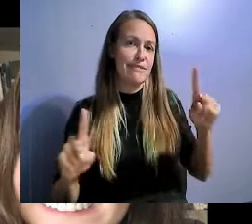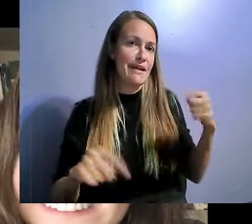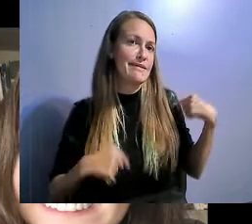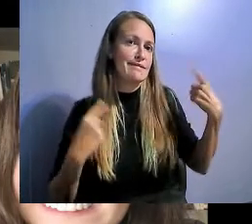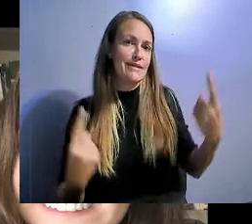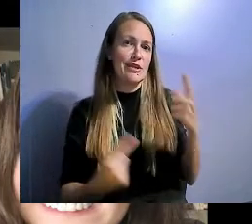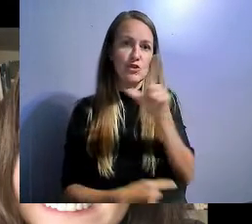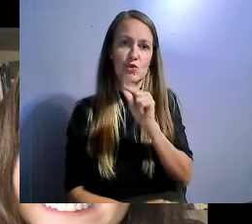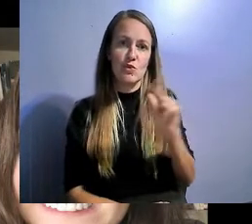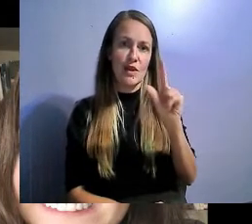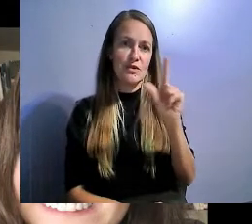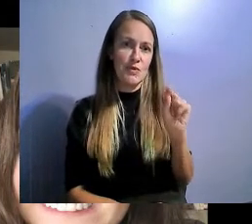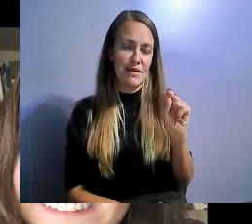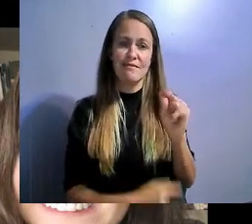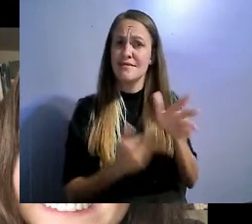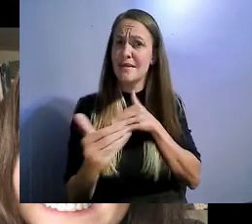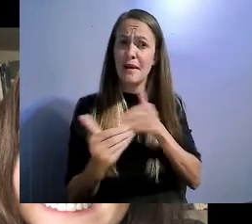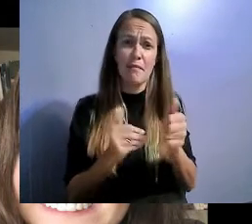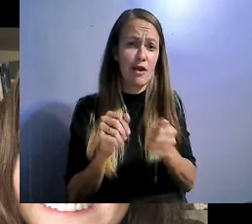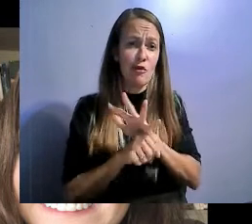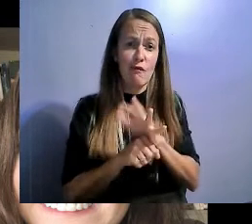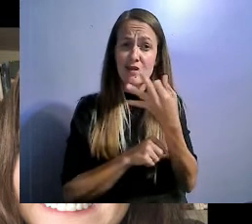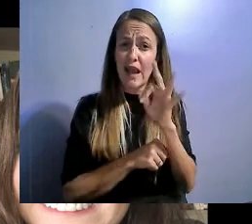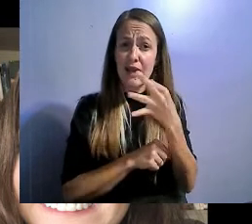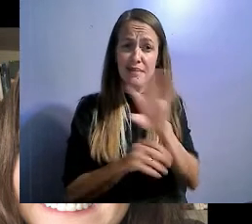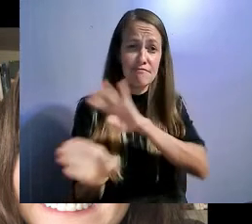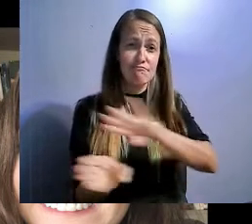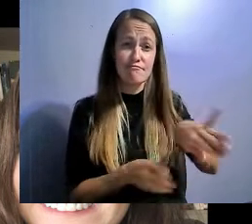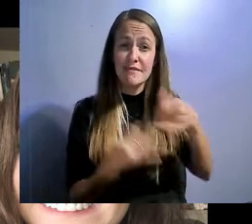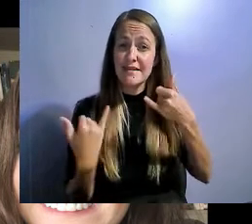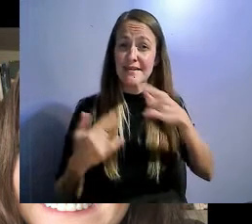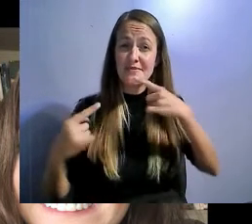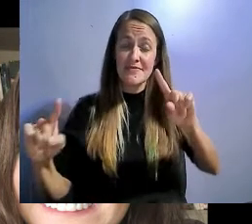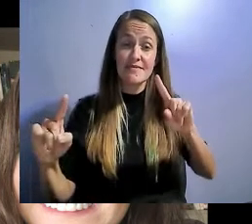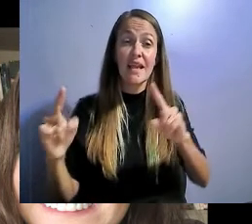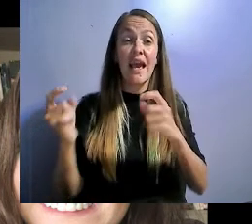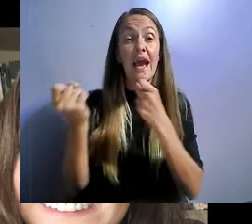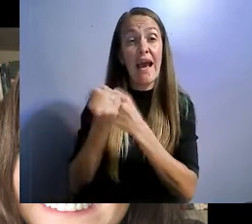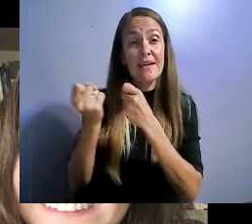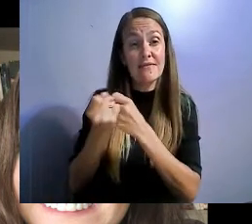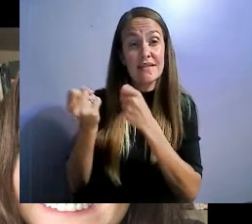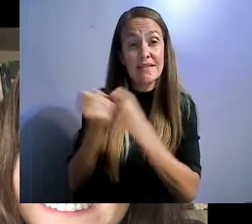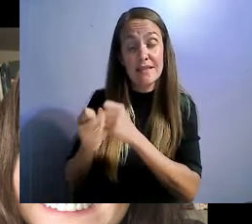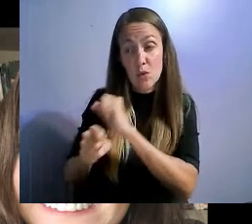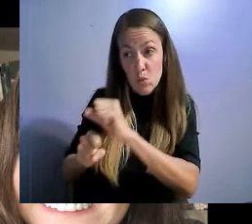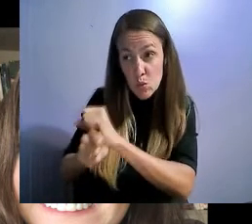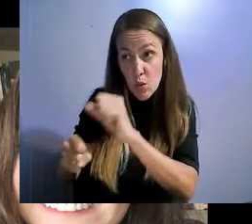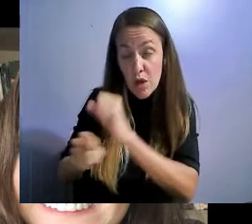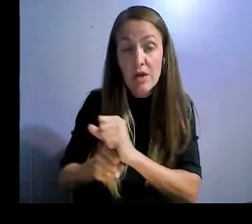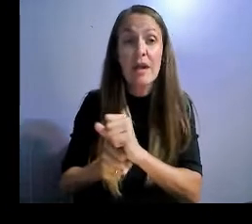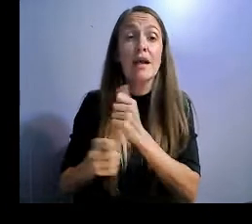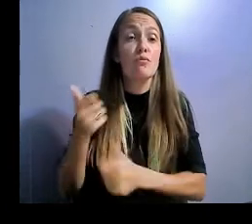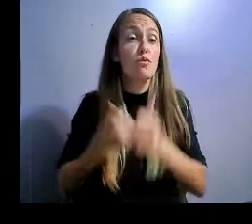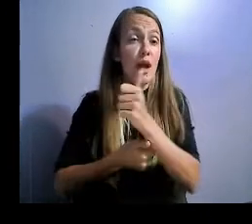Advocacy efforts and priority issues experienced by Coloradans with disability such as transportation,